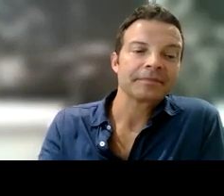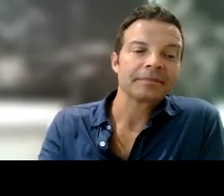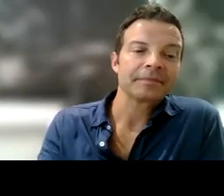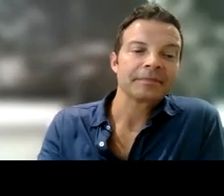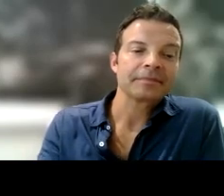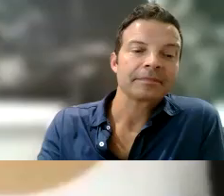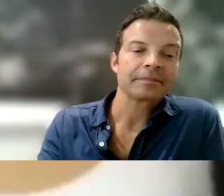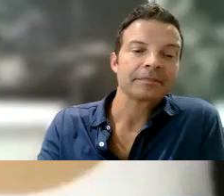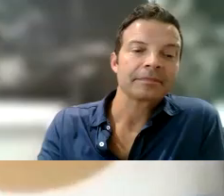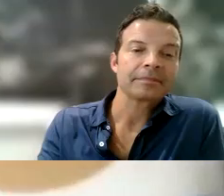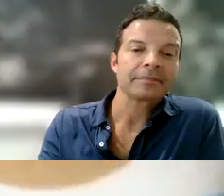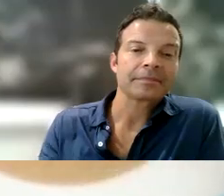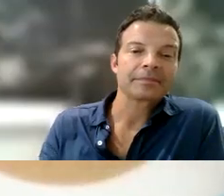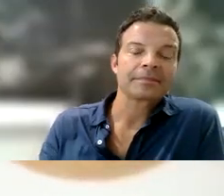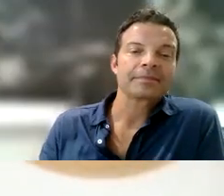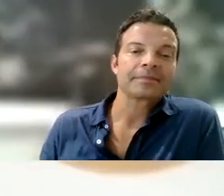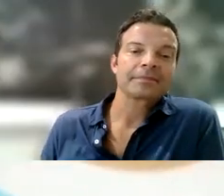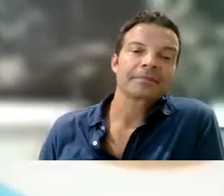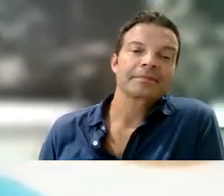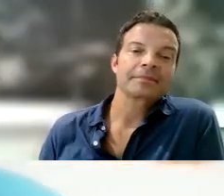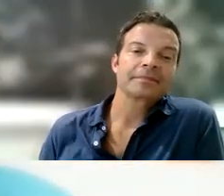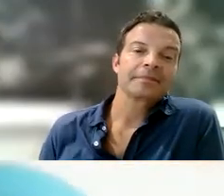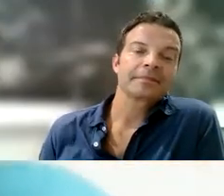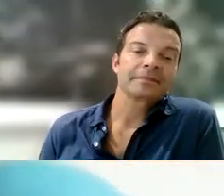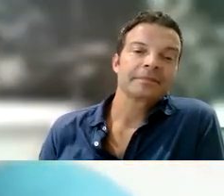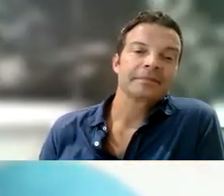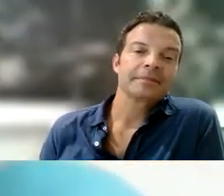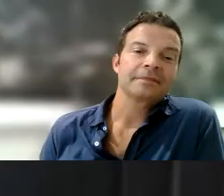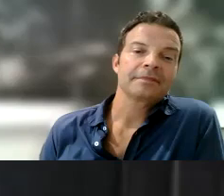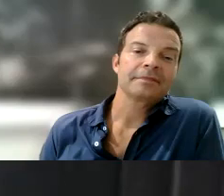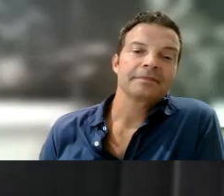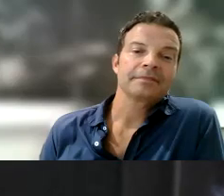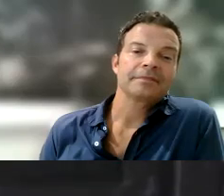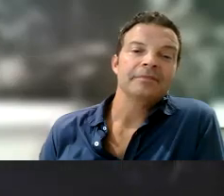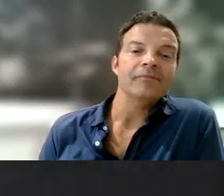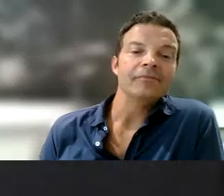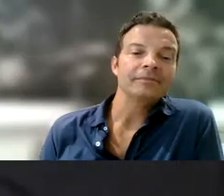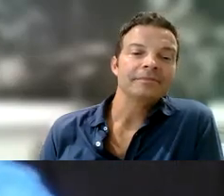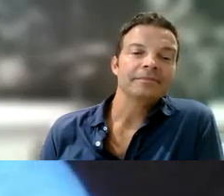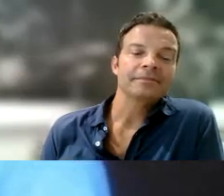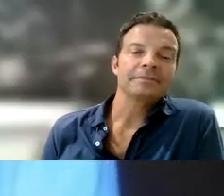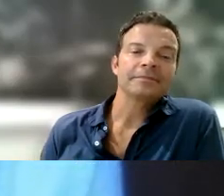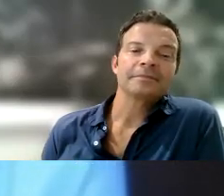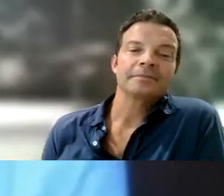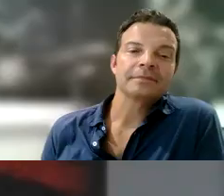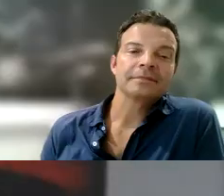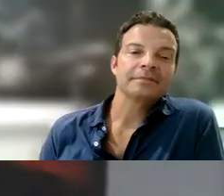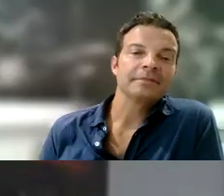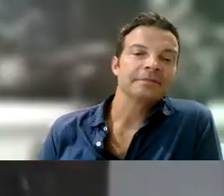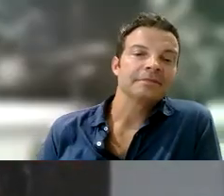. The lights are nicely hung Just like your dear old dad Sorry, you're too young Don't tell mom, she'll just get mad What I'm trying to say In my strange way From me to you Is Merry Christmas Jonah Blue I give you my mistakes